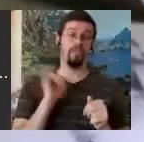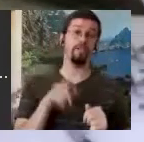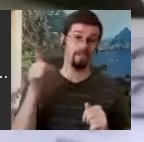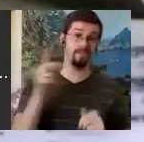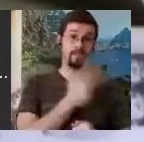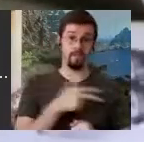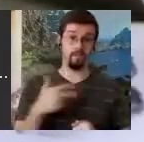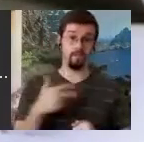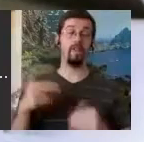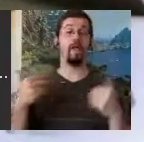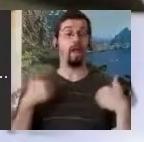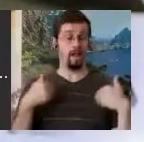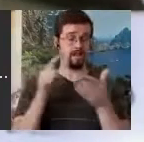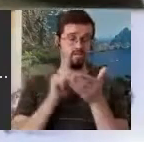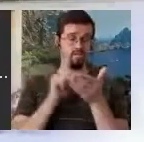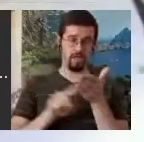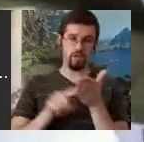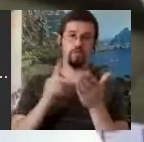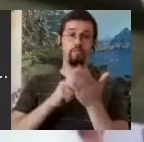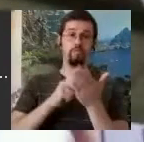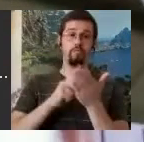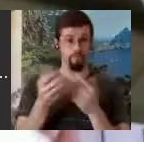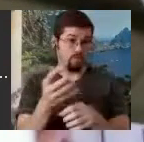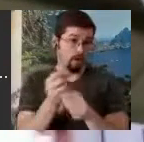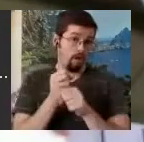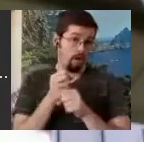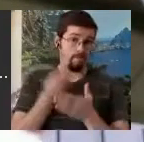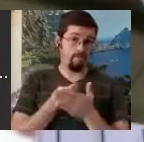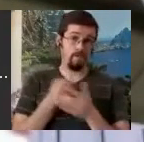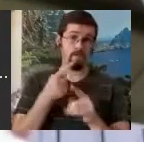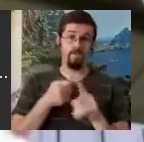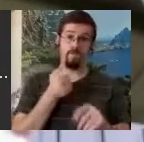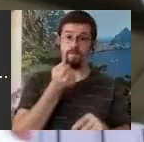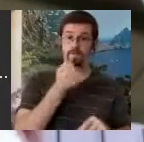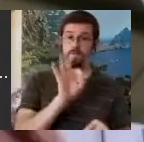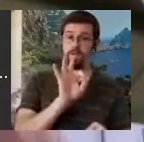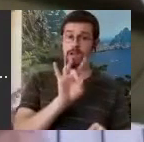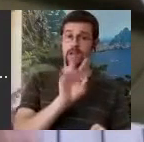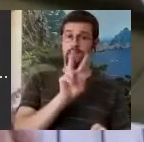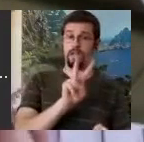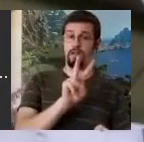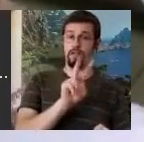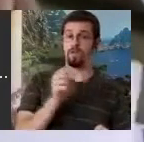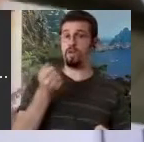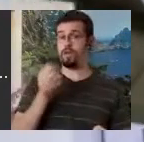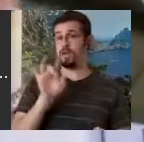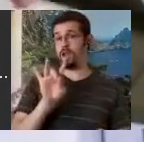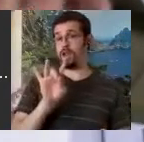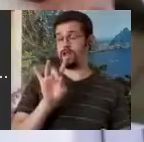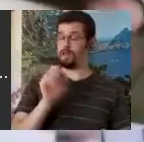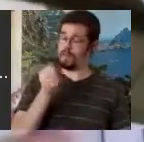project they got funding from 1982 to 1988 and this is how they wrote and how